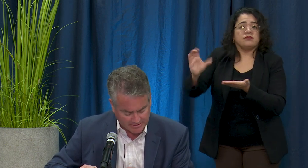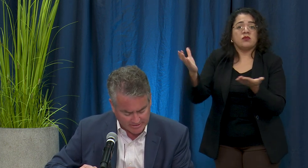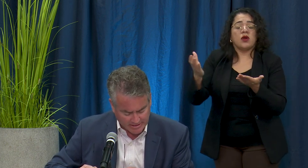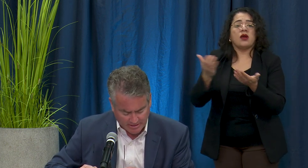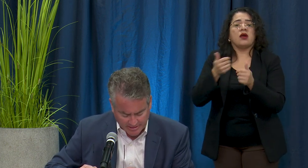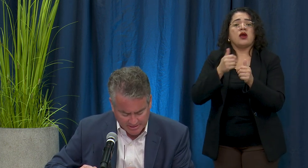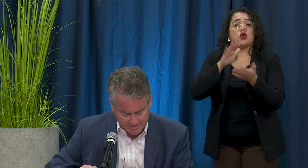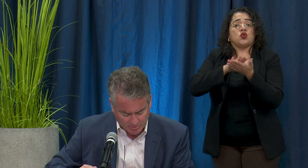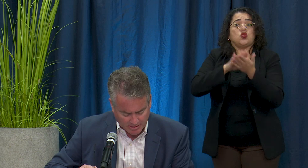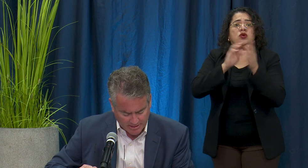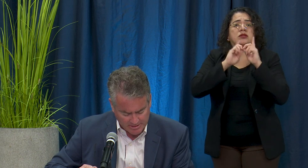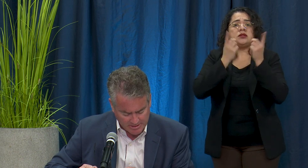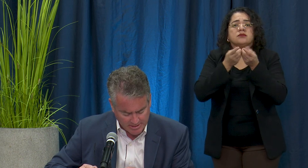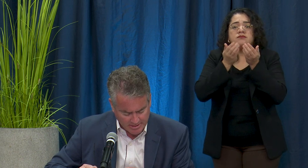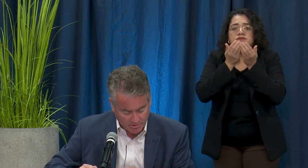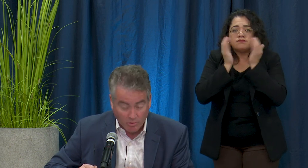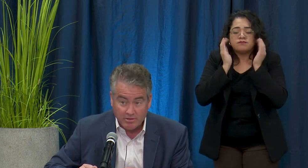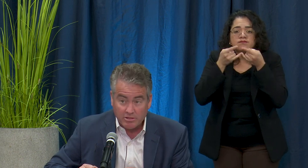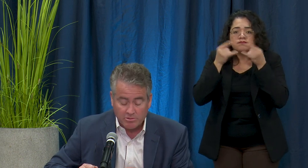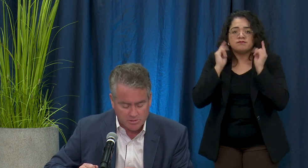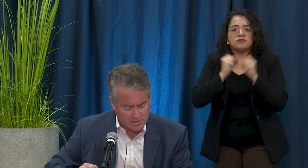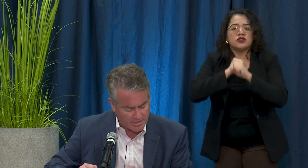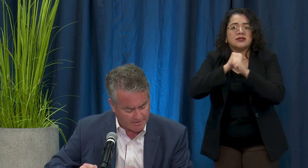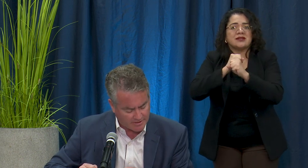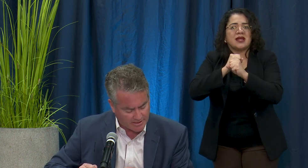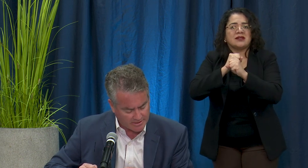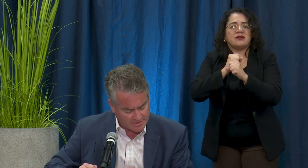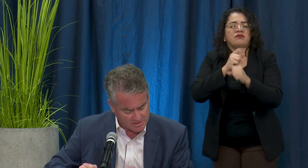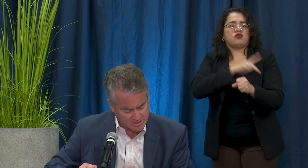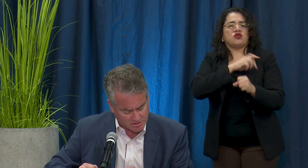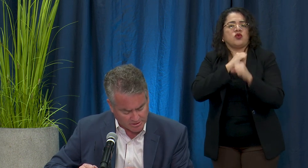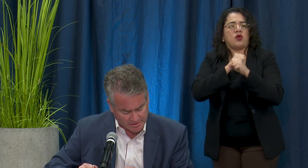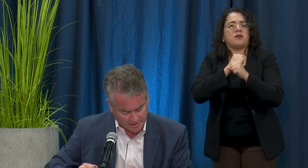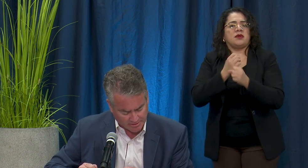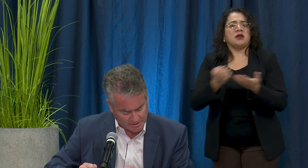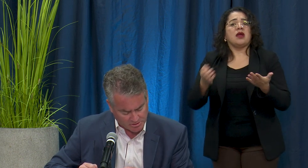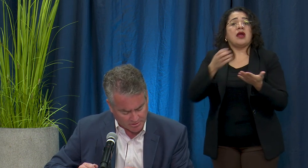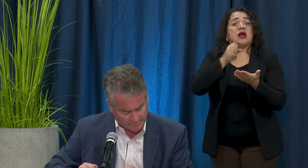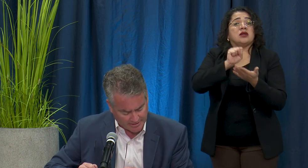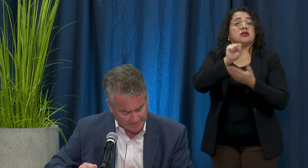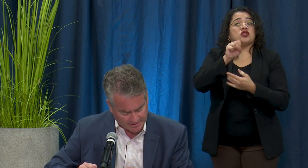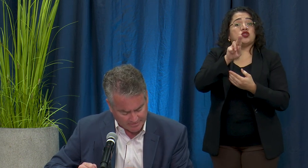cleaning supplies, or the use of distance learning. Long Beach Unified, in and of